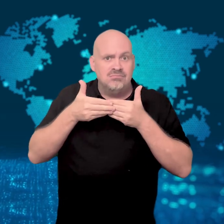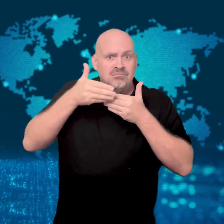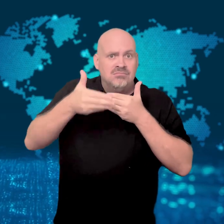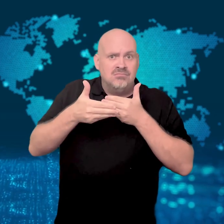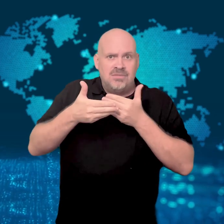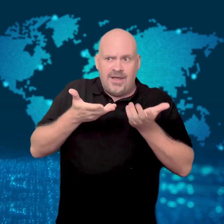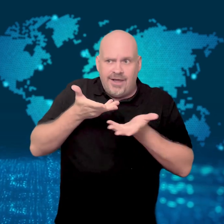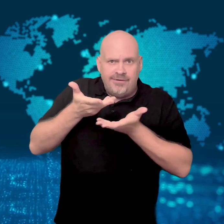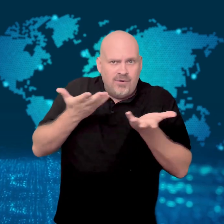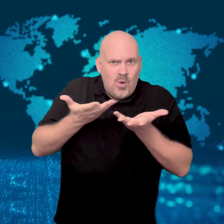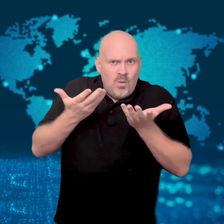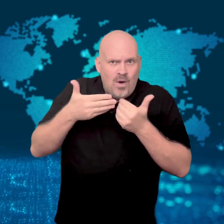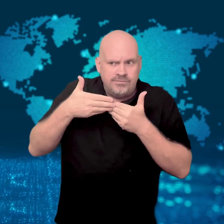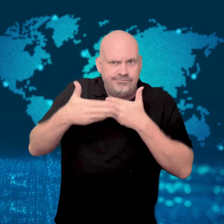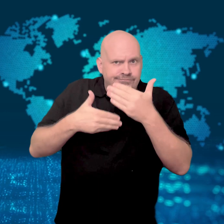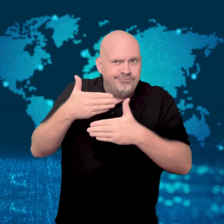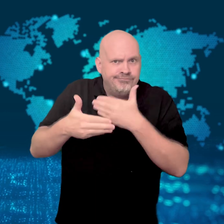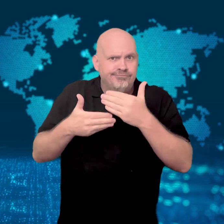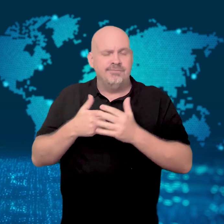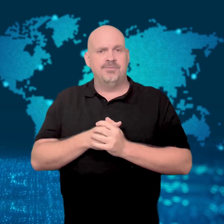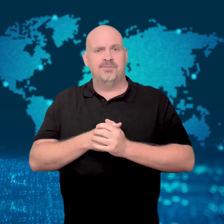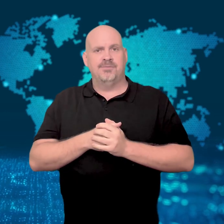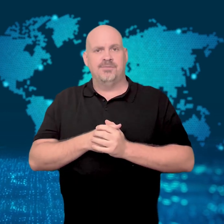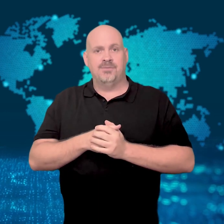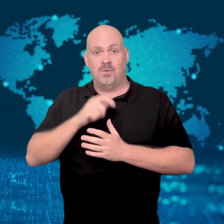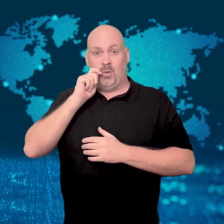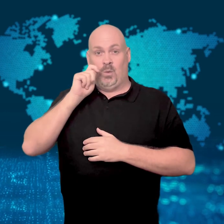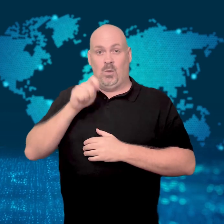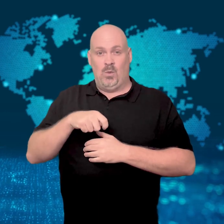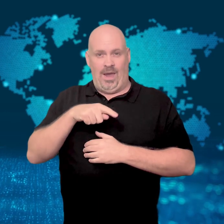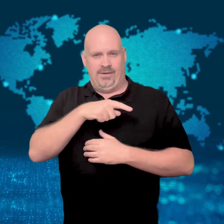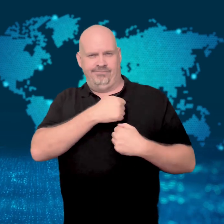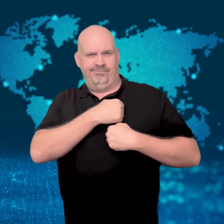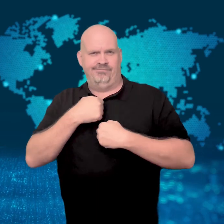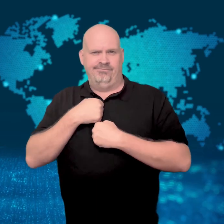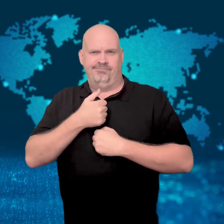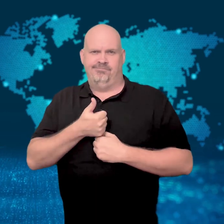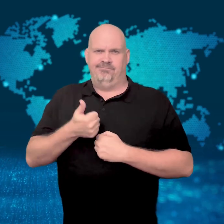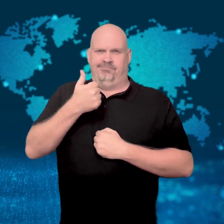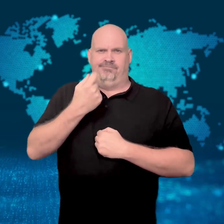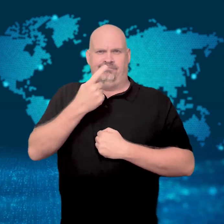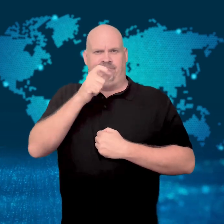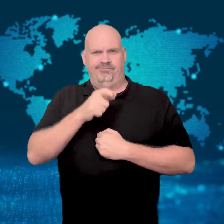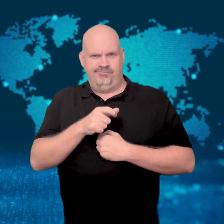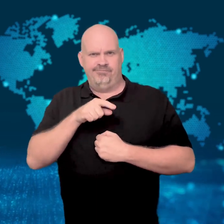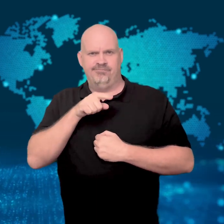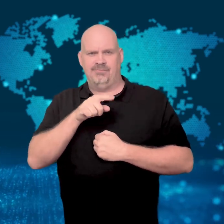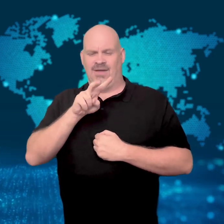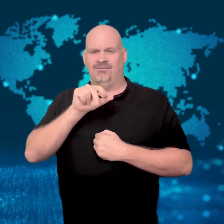to discuss what the country's next moves should be.